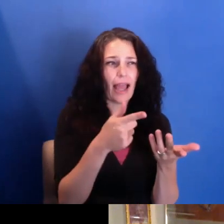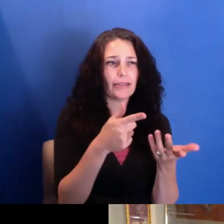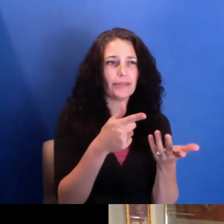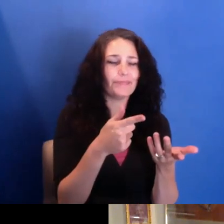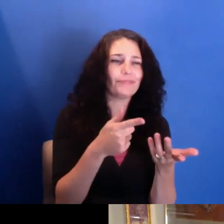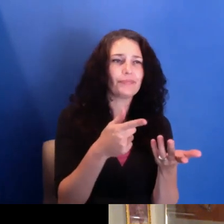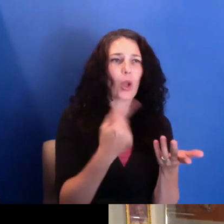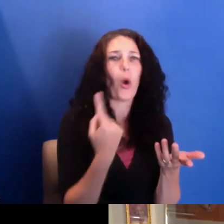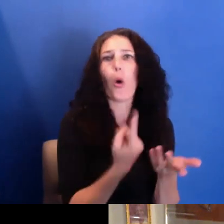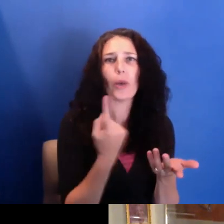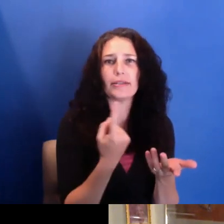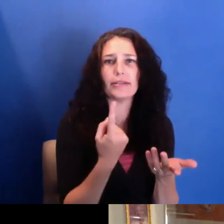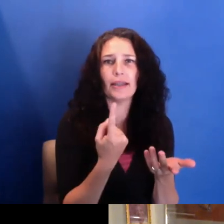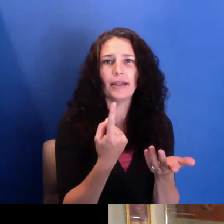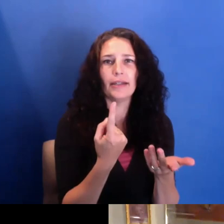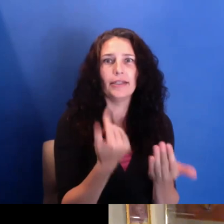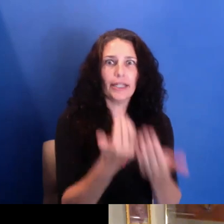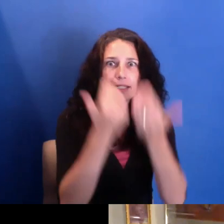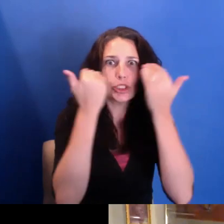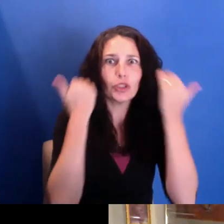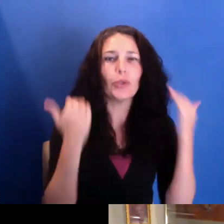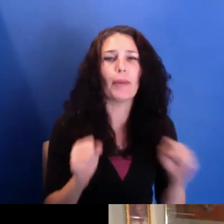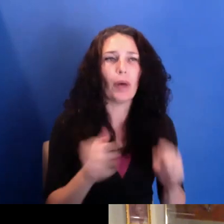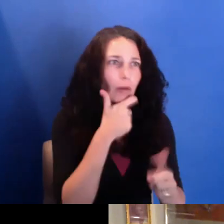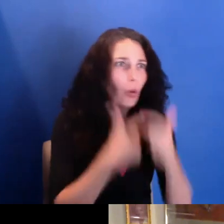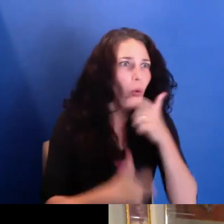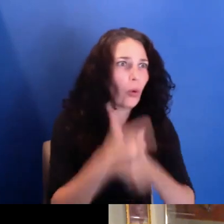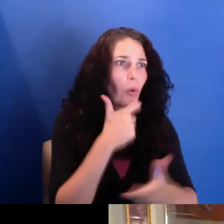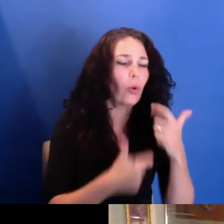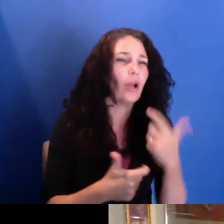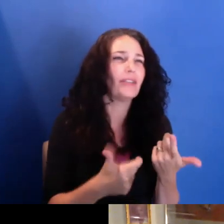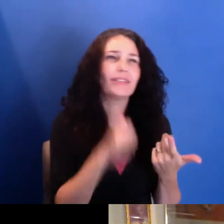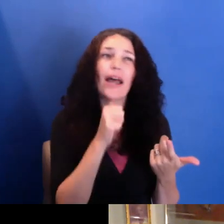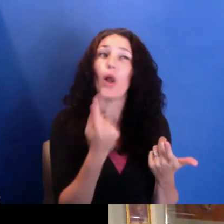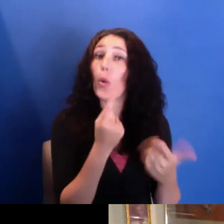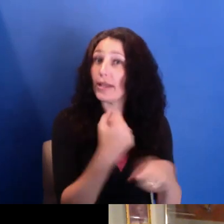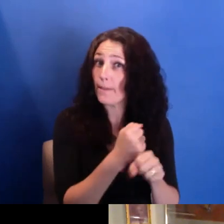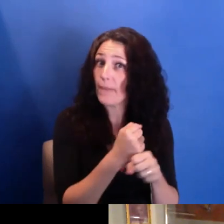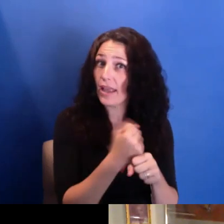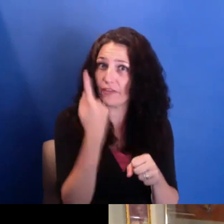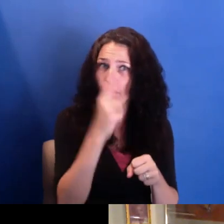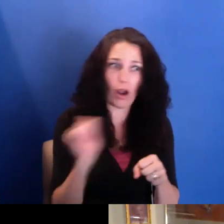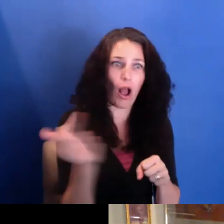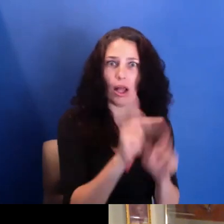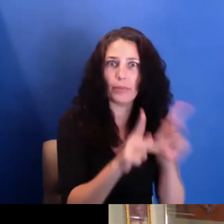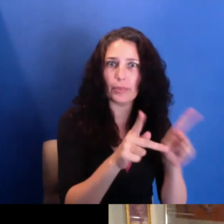it becomes problematic if one thinks-- and I learned this-- if you think that this is going be-- that this